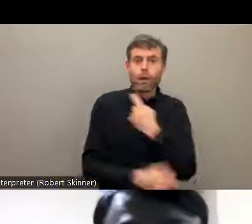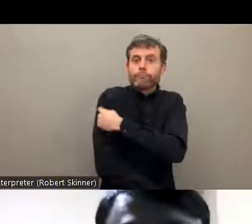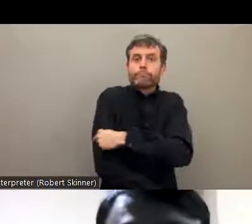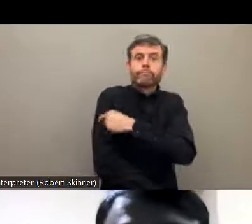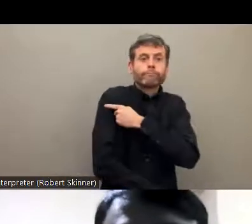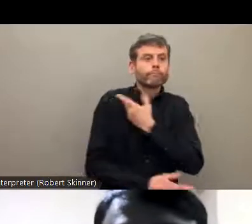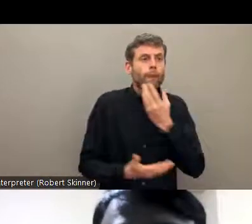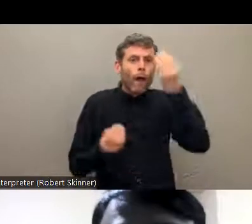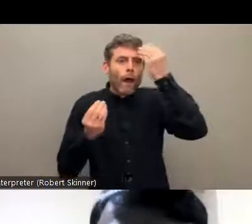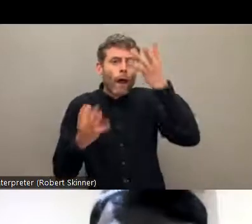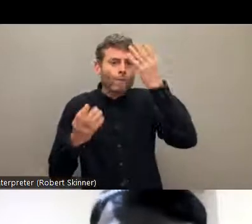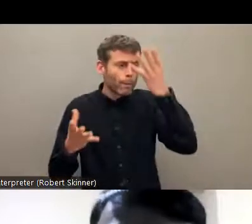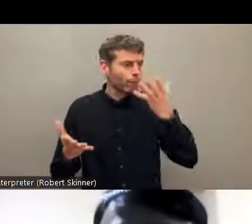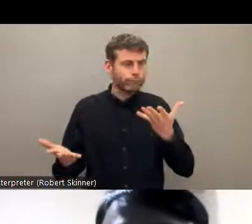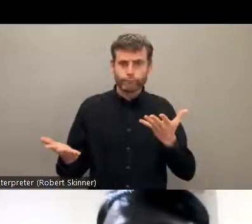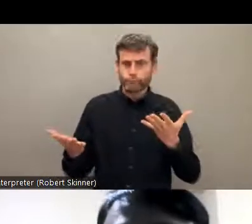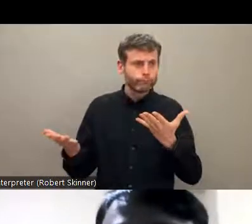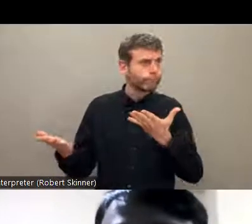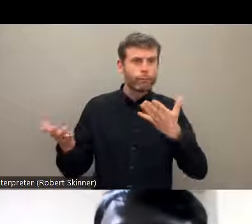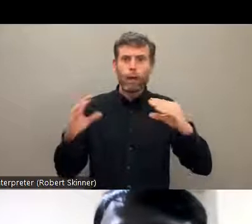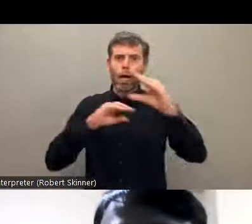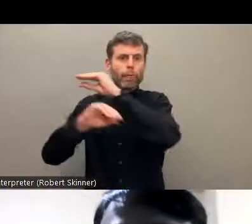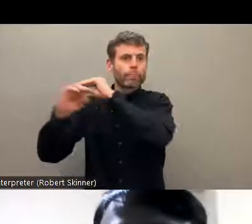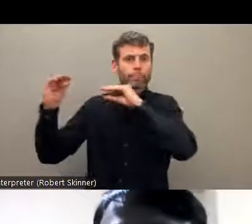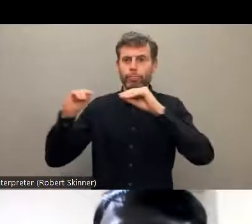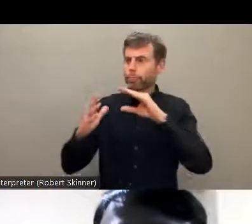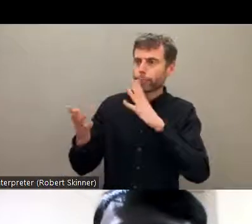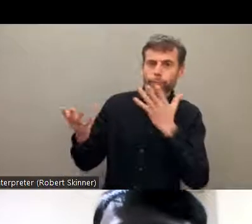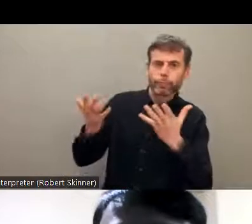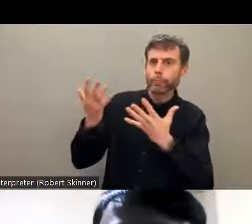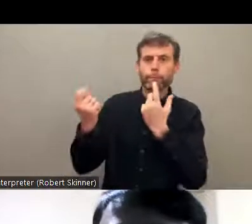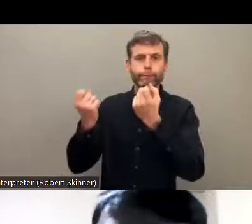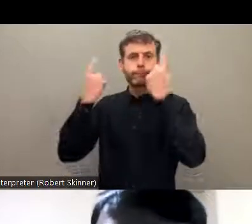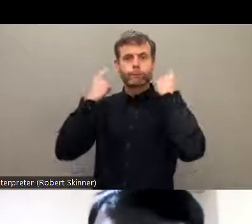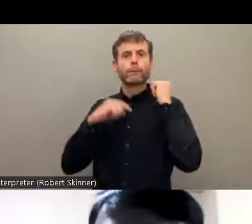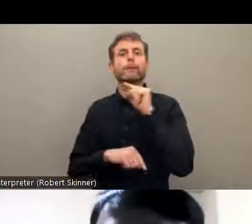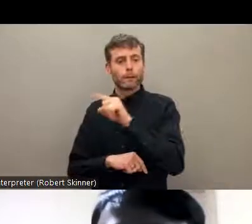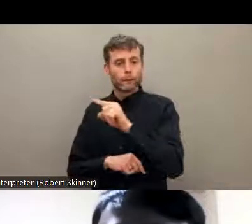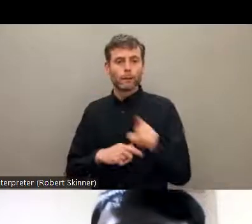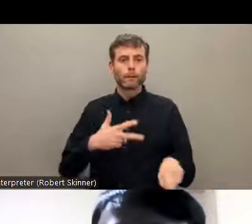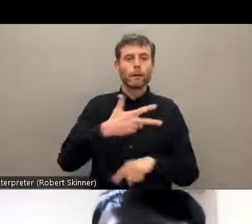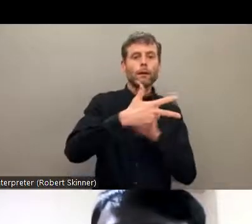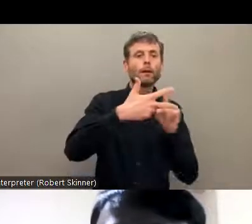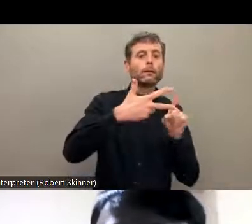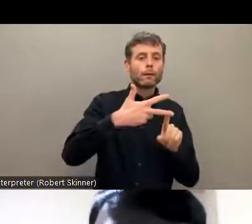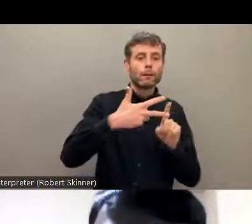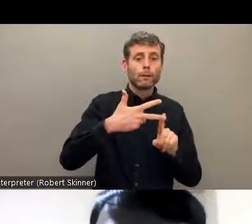information. In a few